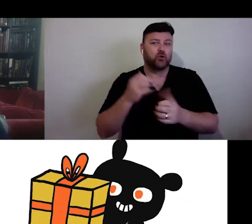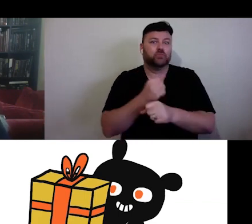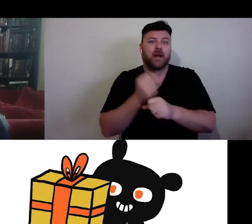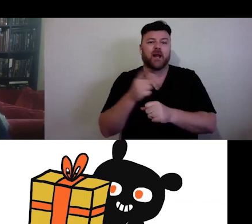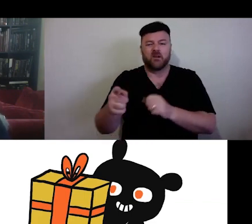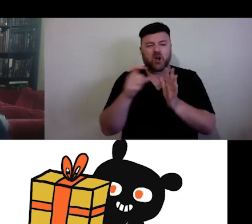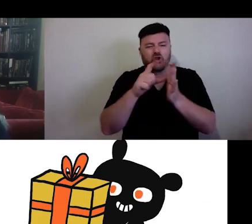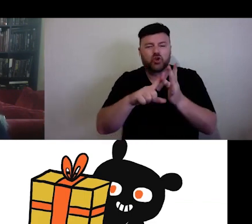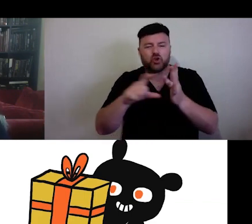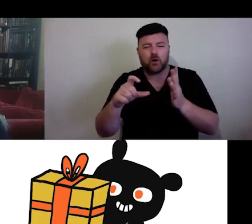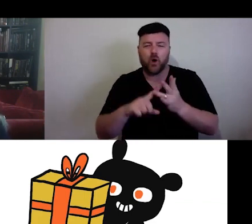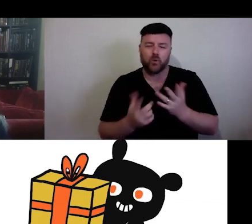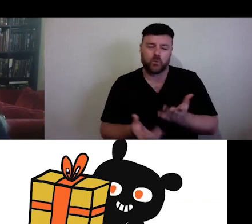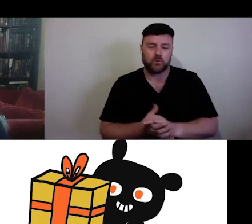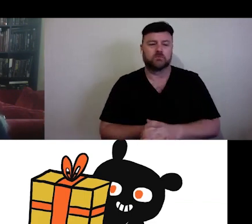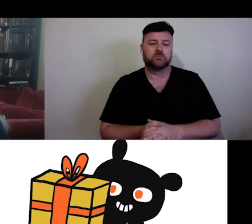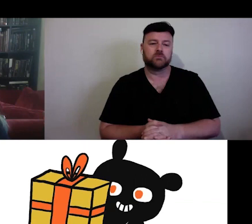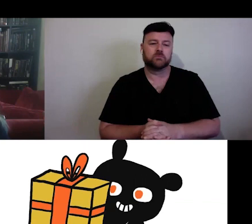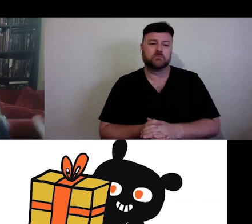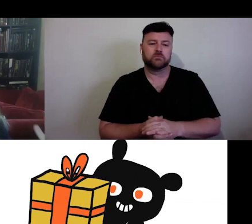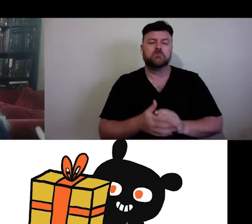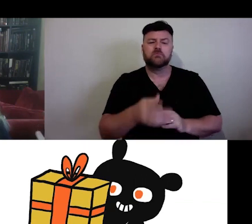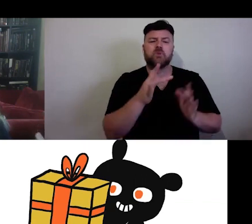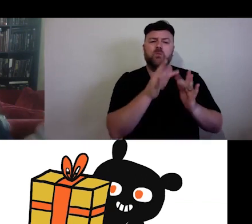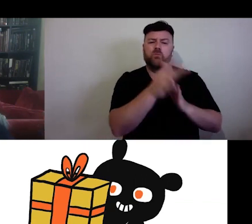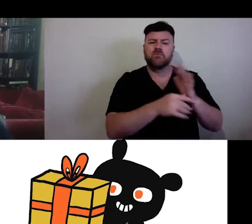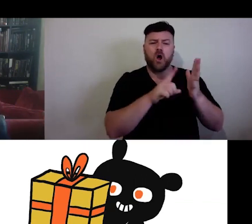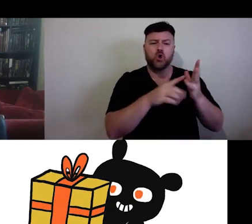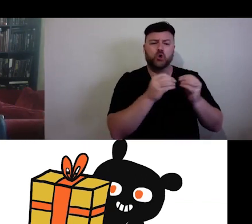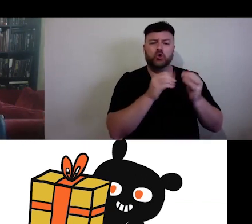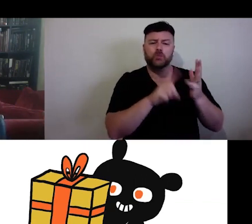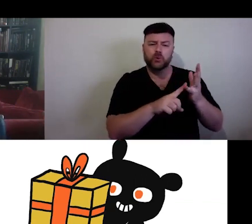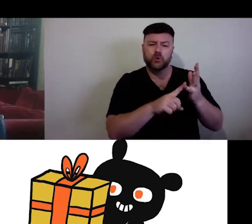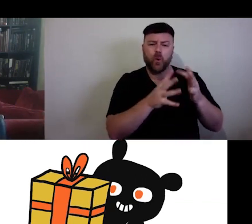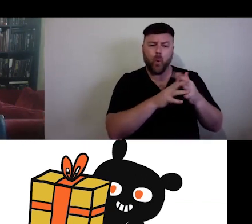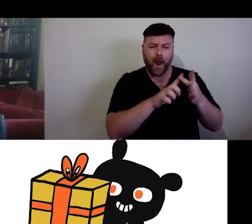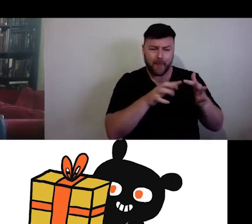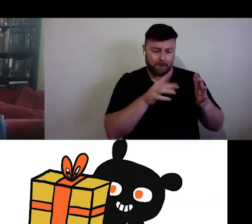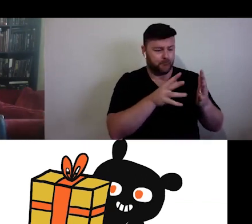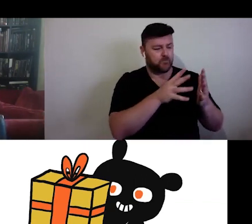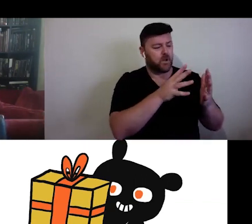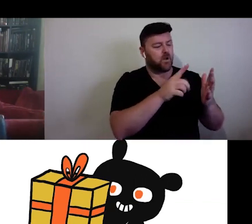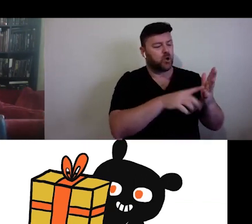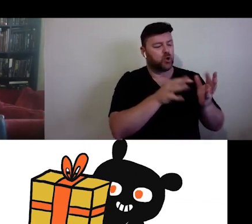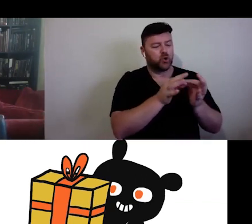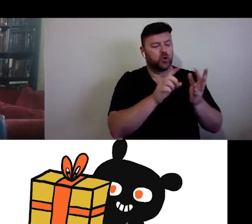Ubu web has been sharing archival video and footage for years, for instance.